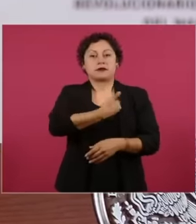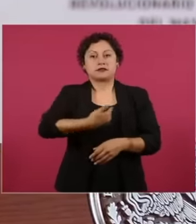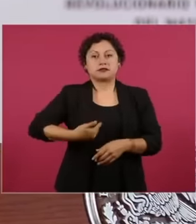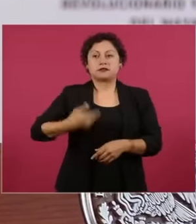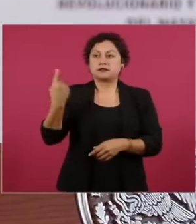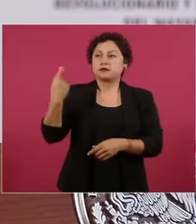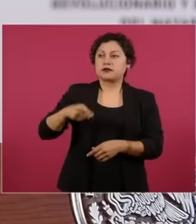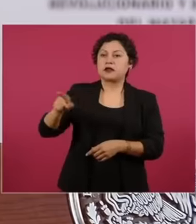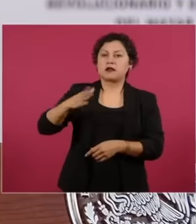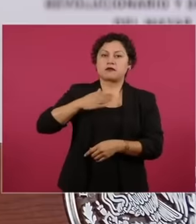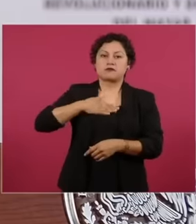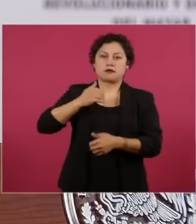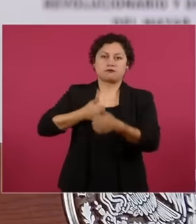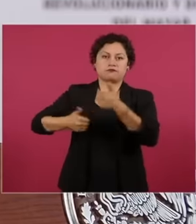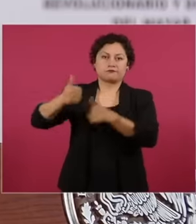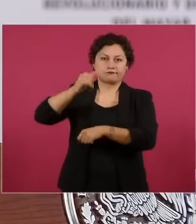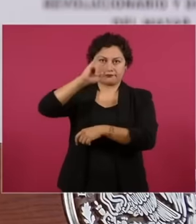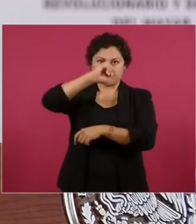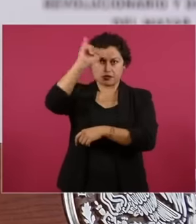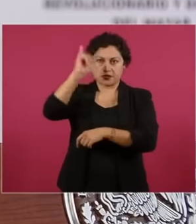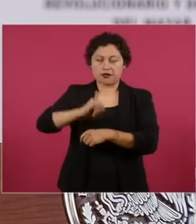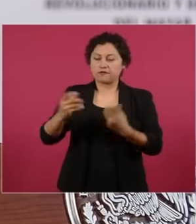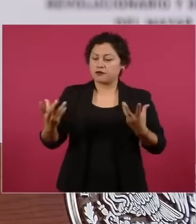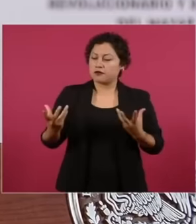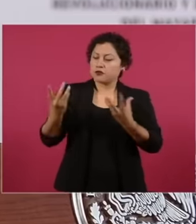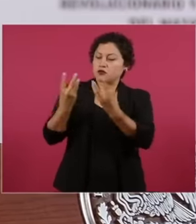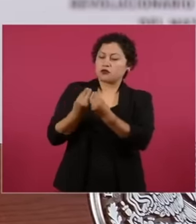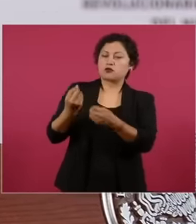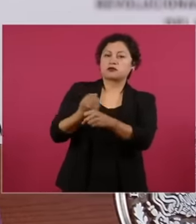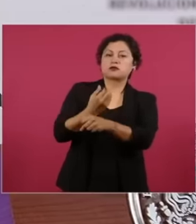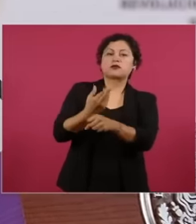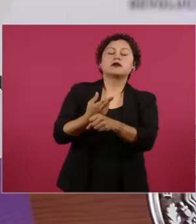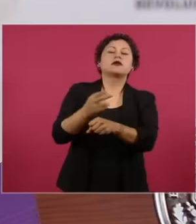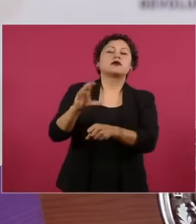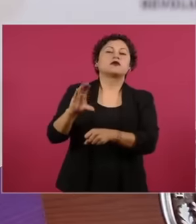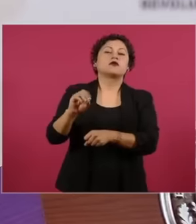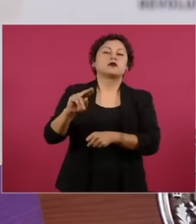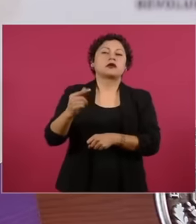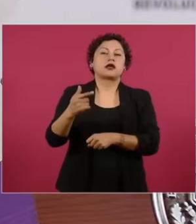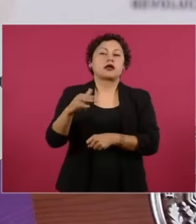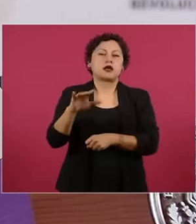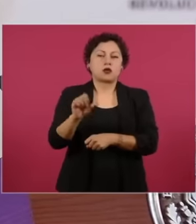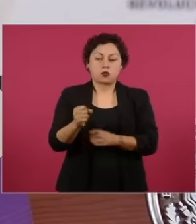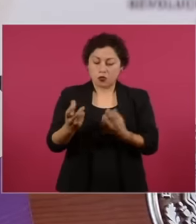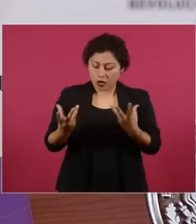carry out a plan in coordination with Conagua to carry out a plan that included